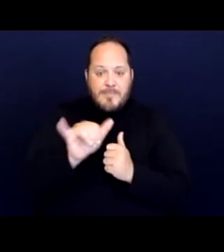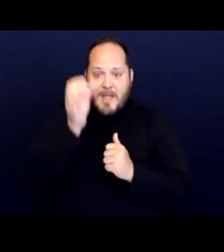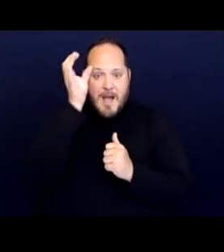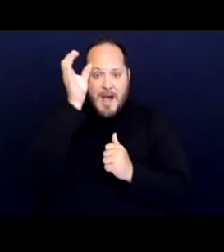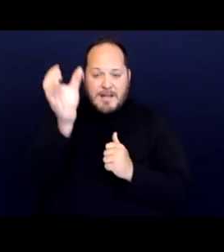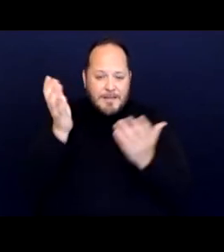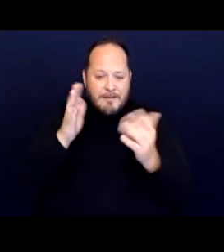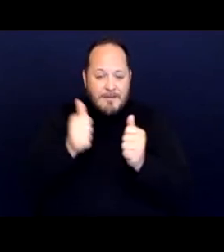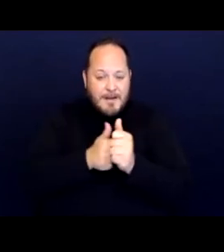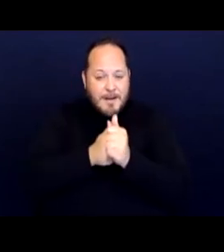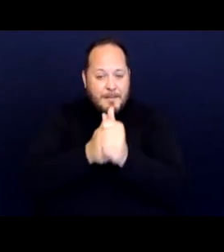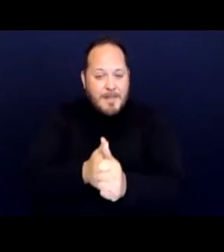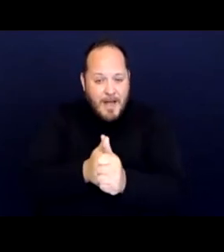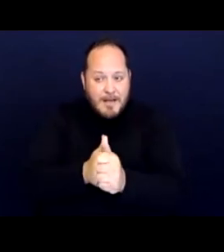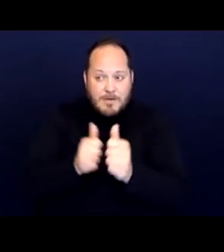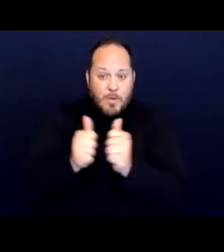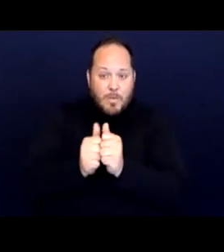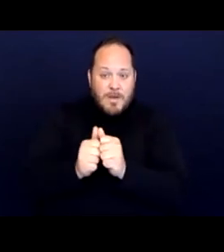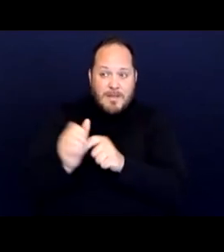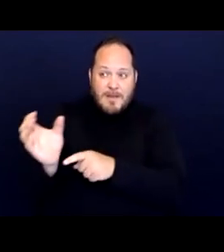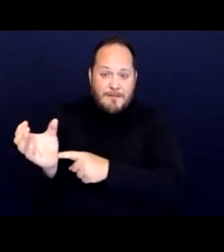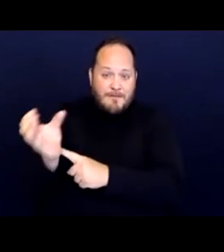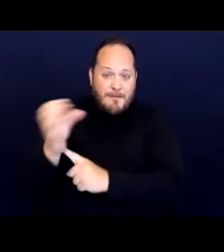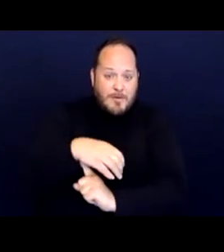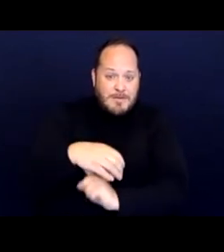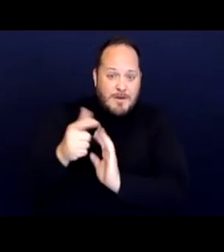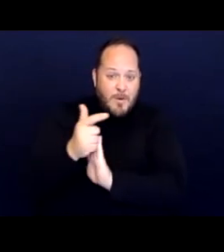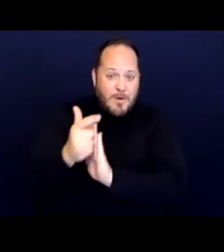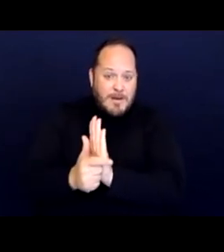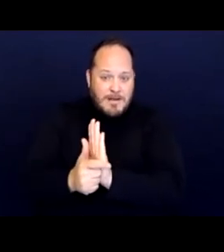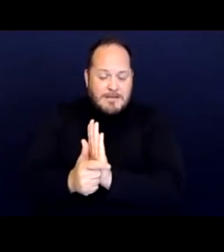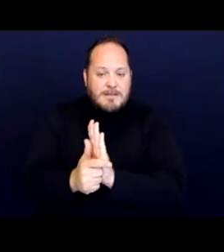with enforcement of an ordinance is really important